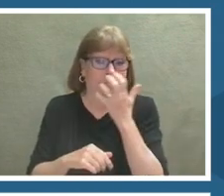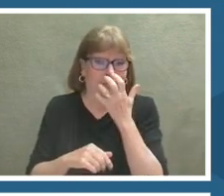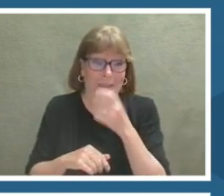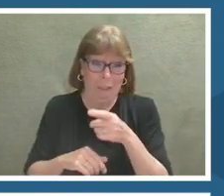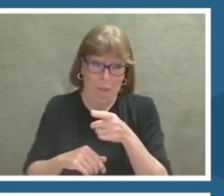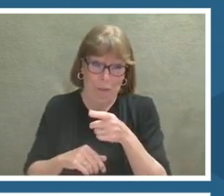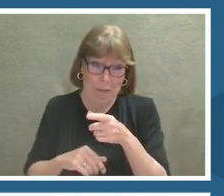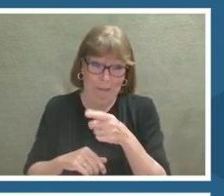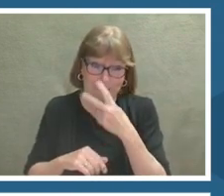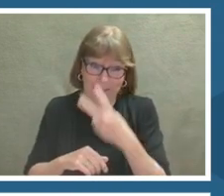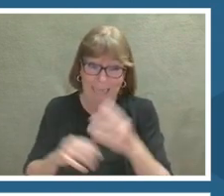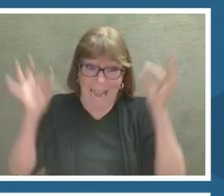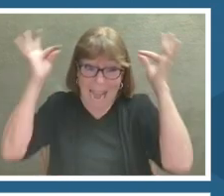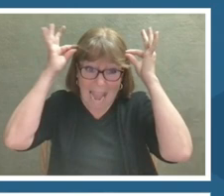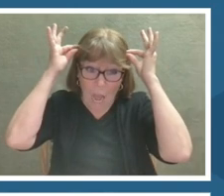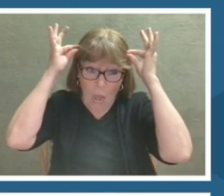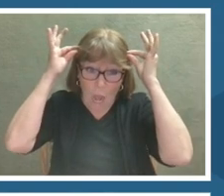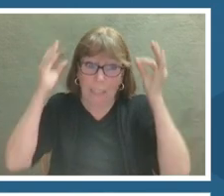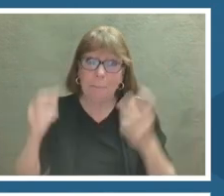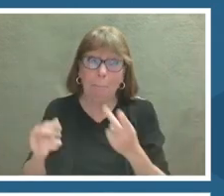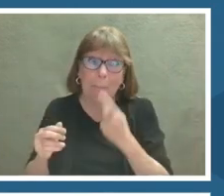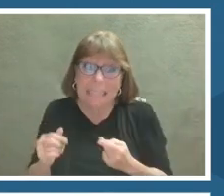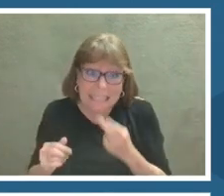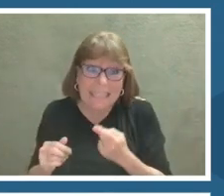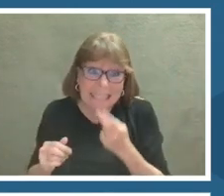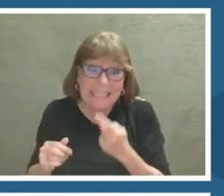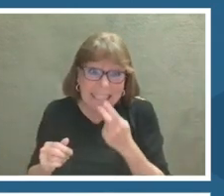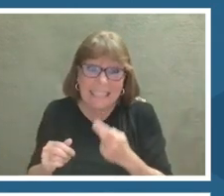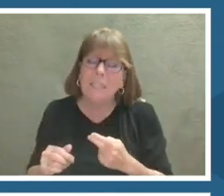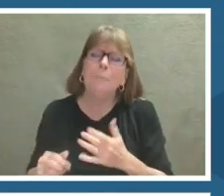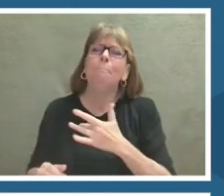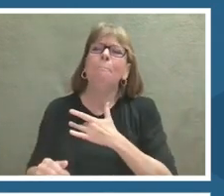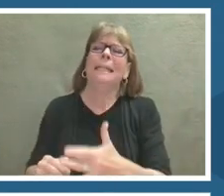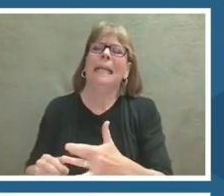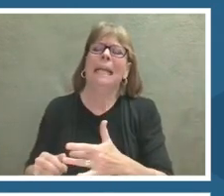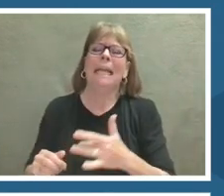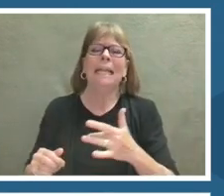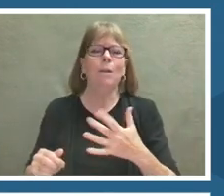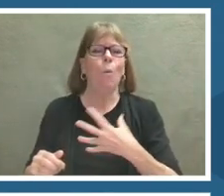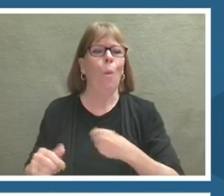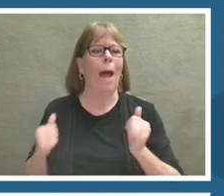She ditched this white lab coat for her leather motorcycle jacket that is covered in NASA